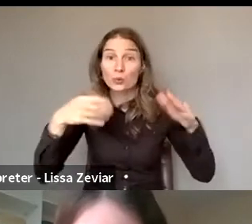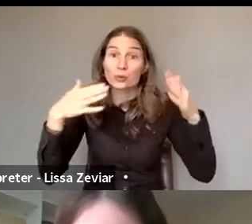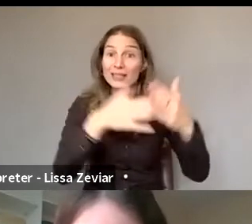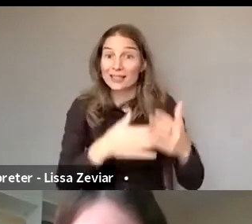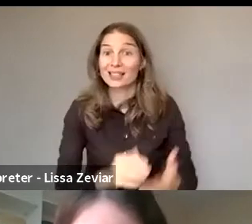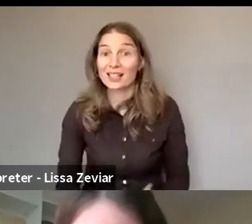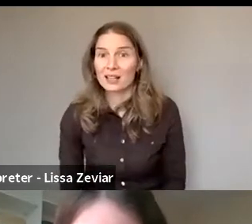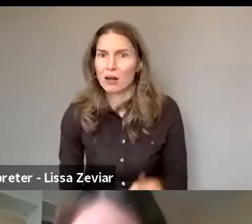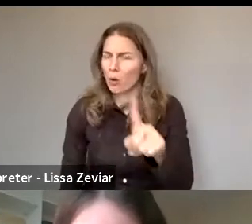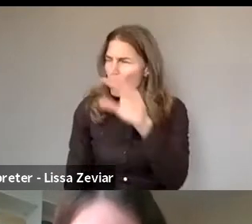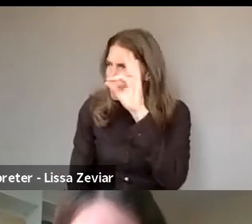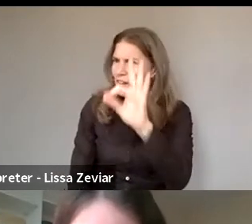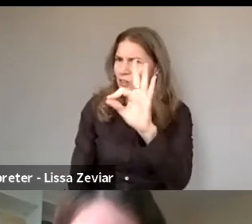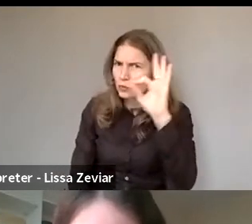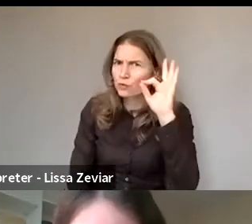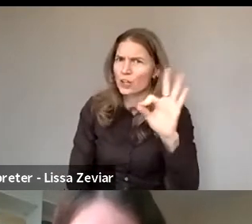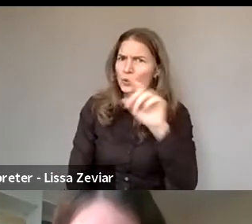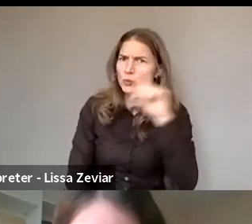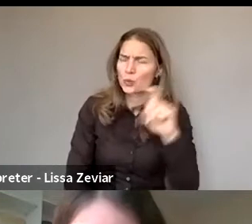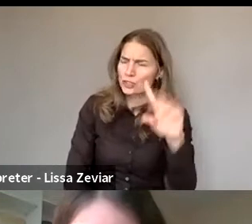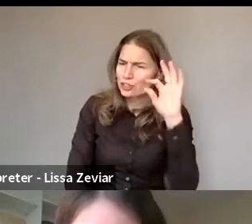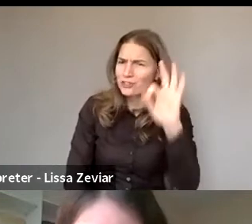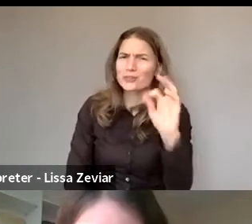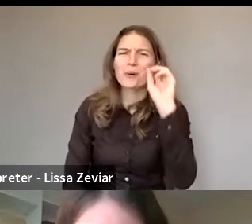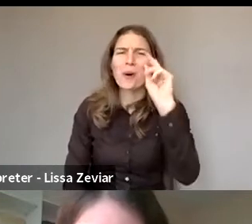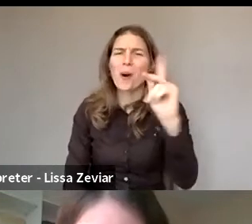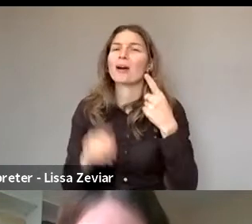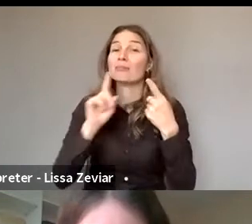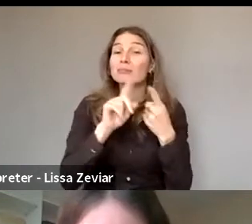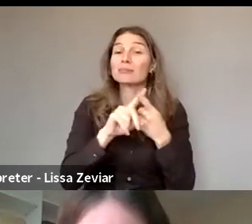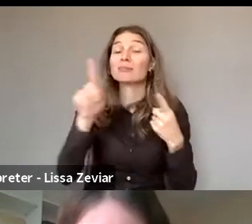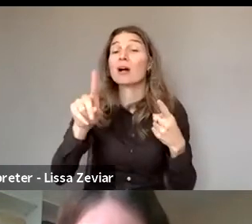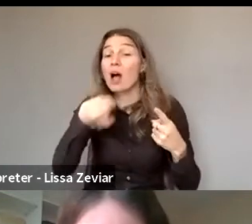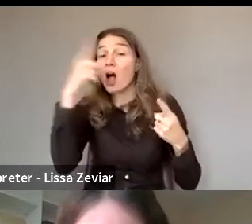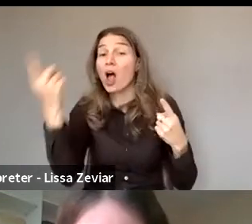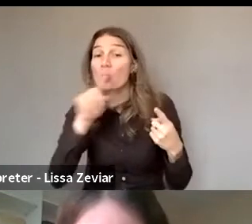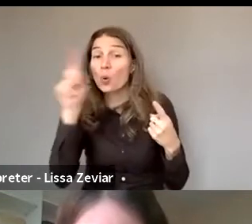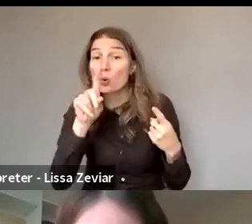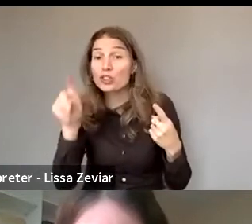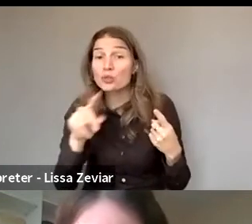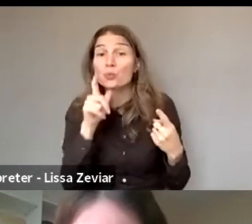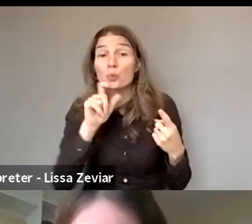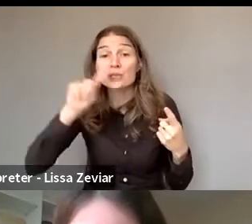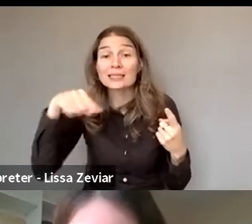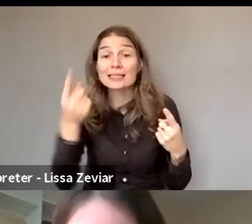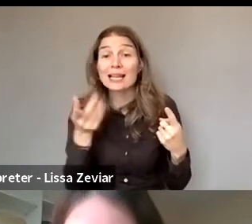Very good question, thank you. We're going to take some more questions. Who is the next, Marine?